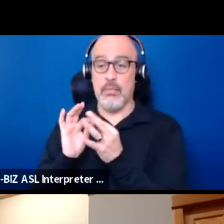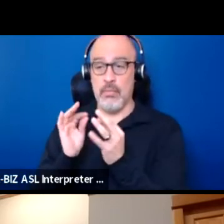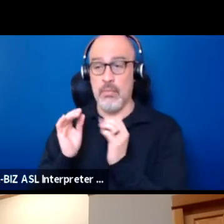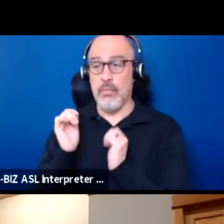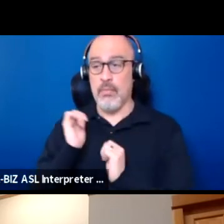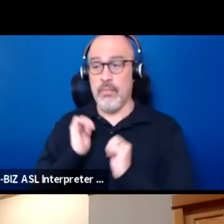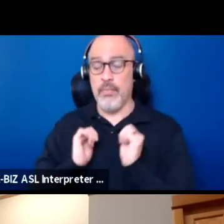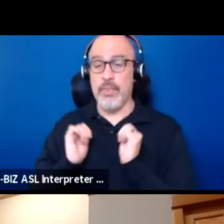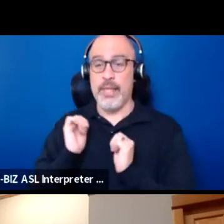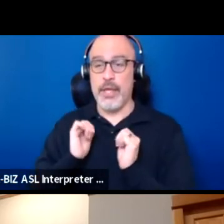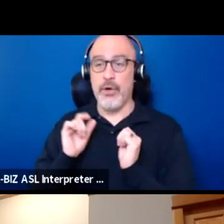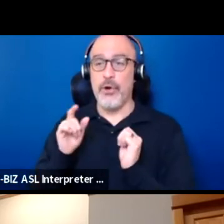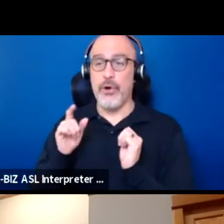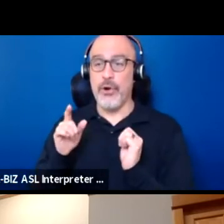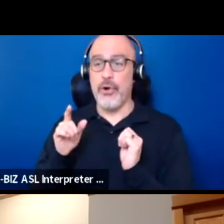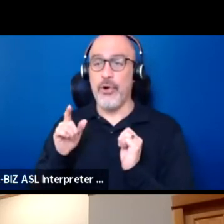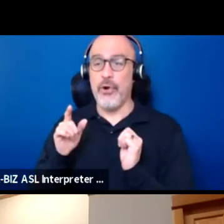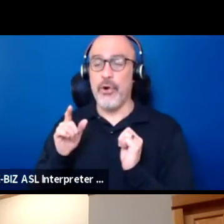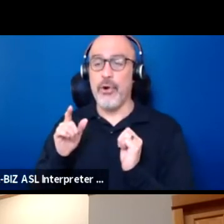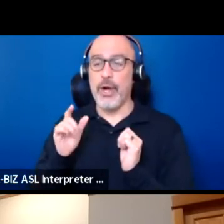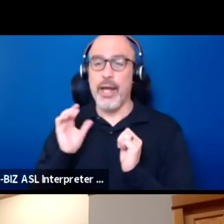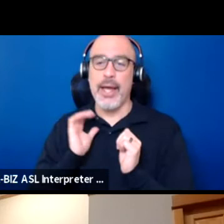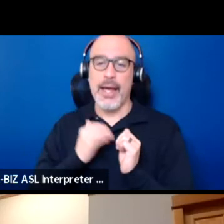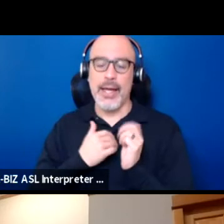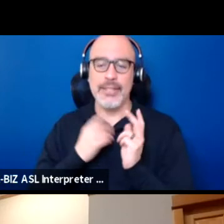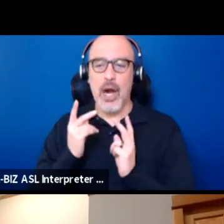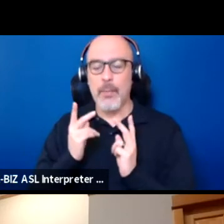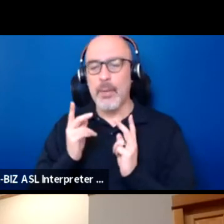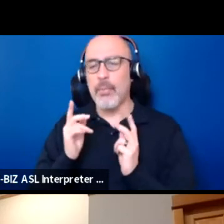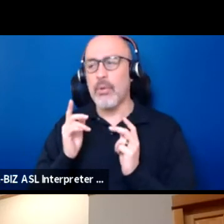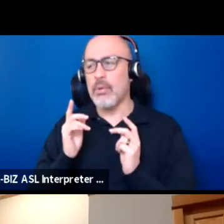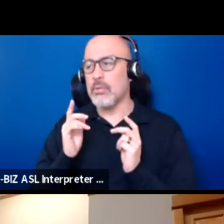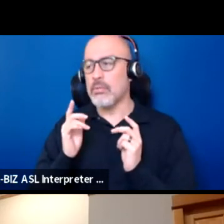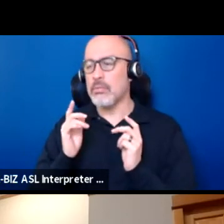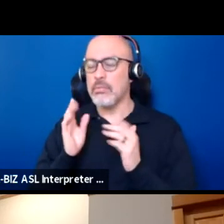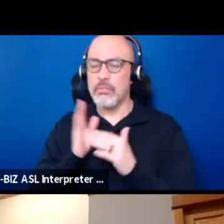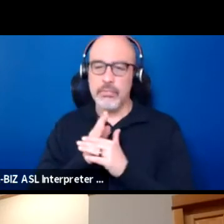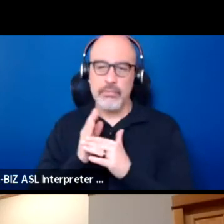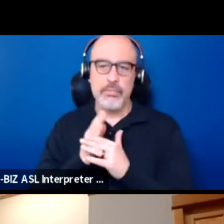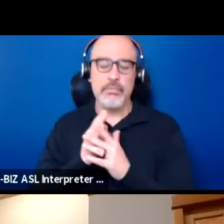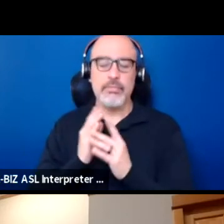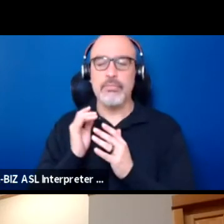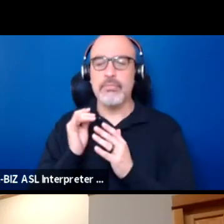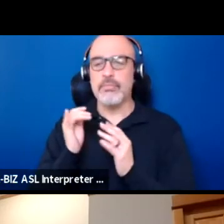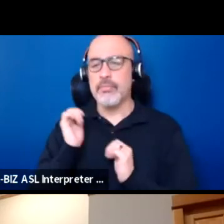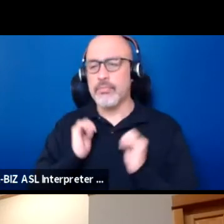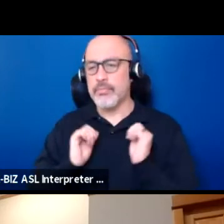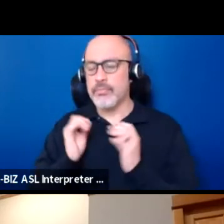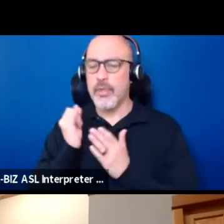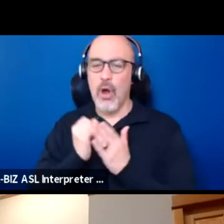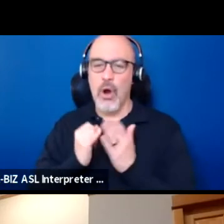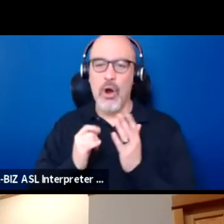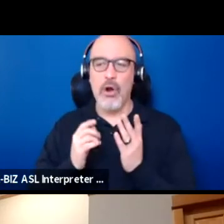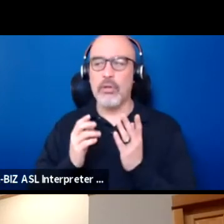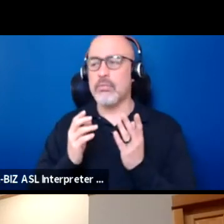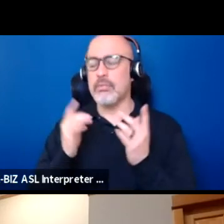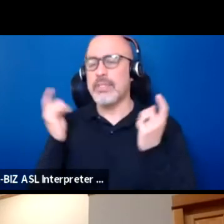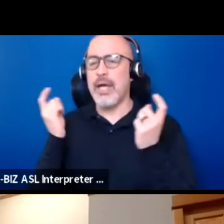that our people have practiced, sharing art and spirit and ceremony in a public way that everyone can participate,